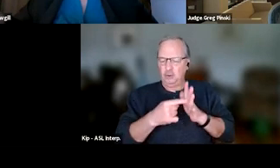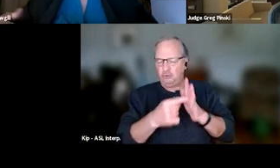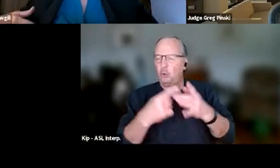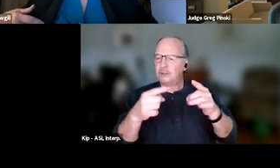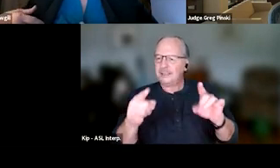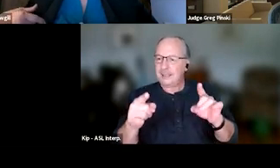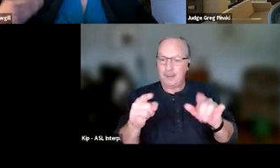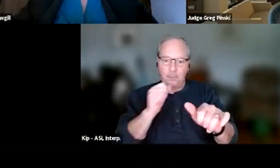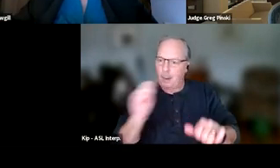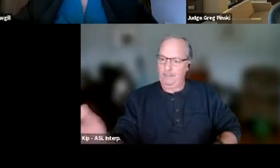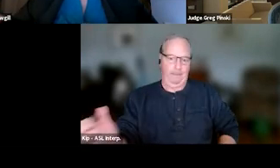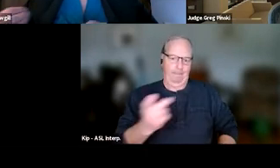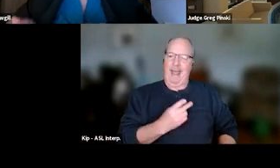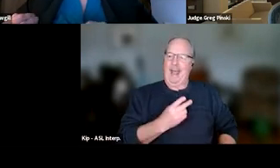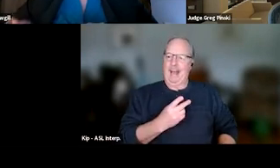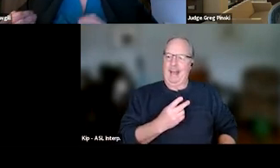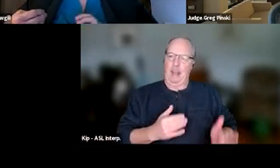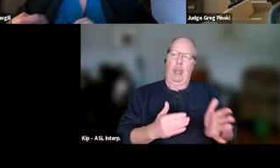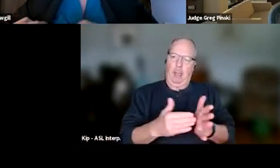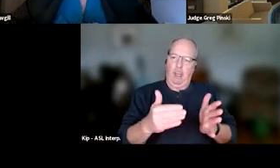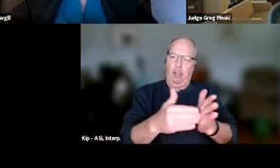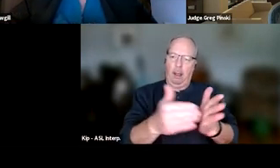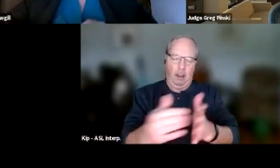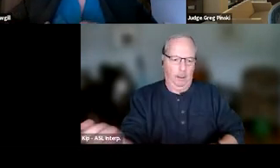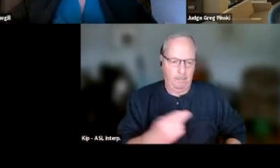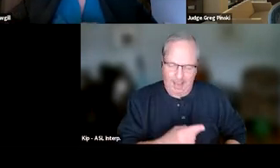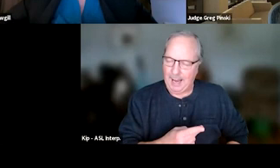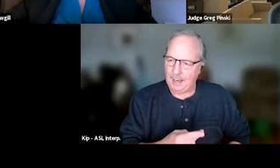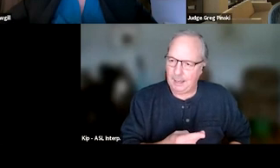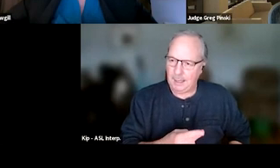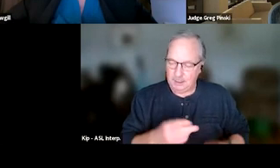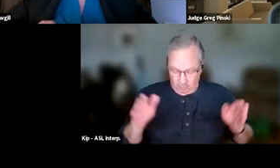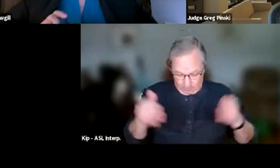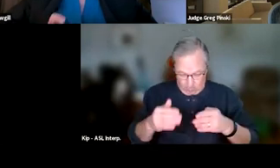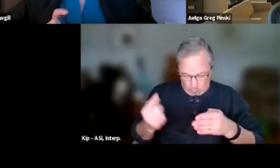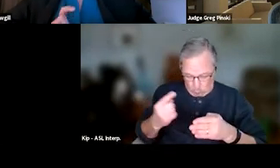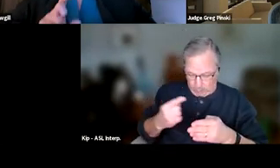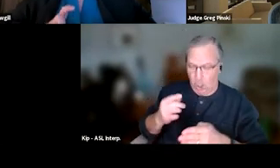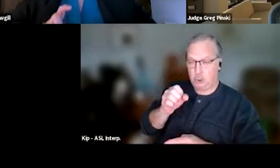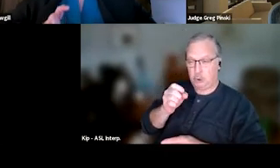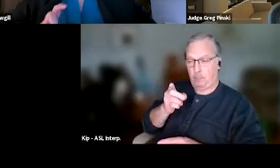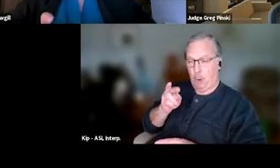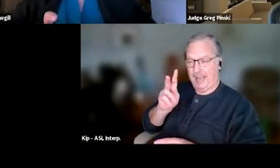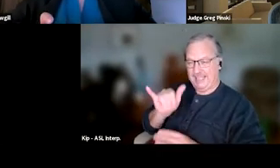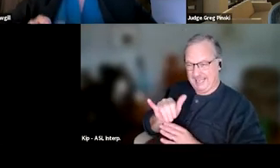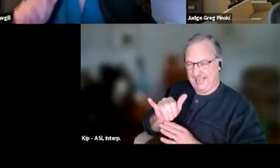and them not being recidivism. So instead of focusing completely on just sobriety, look for their success,